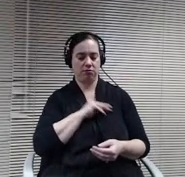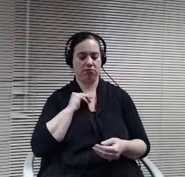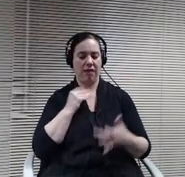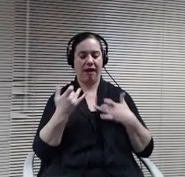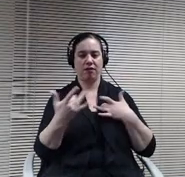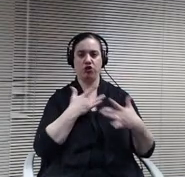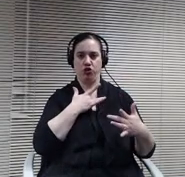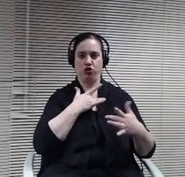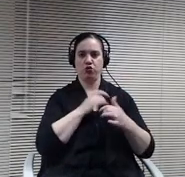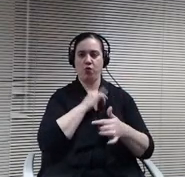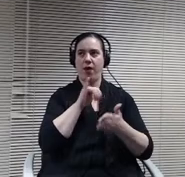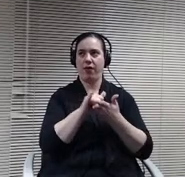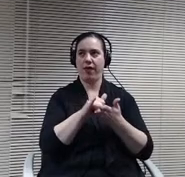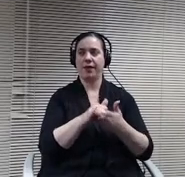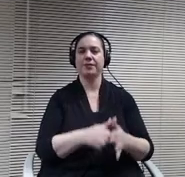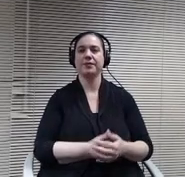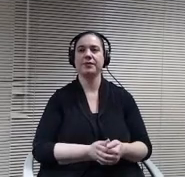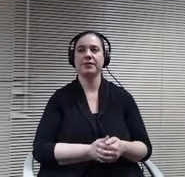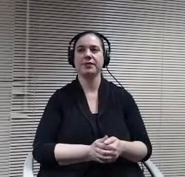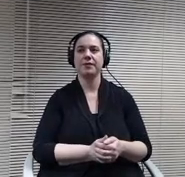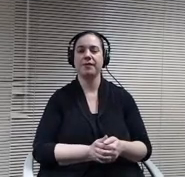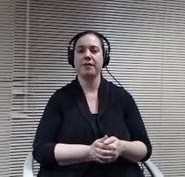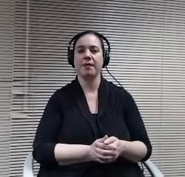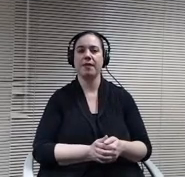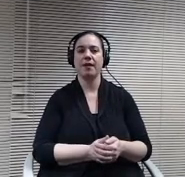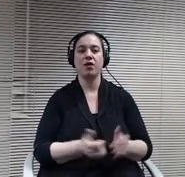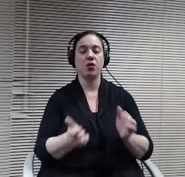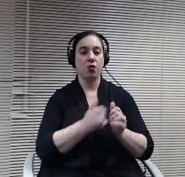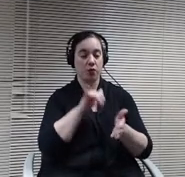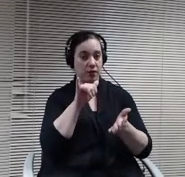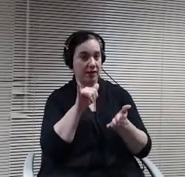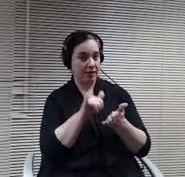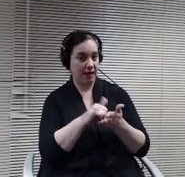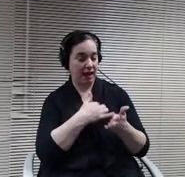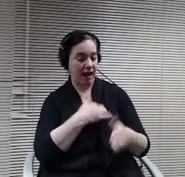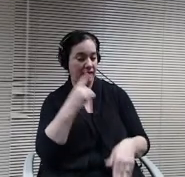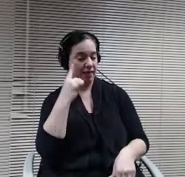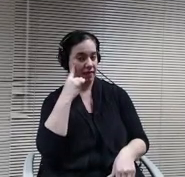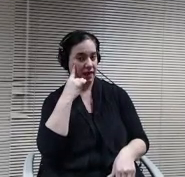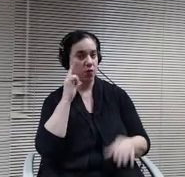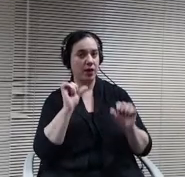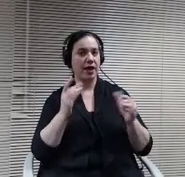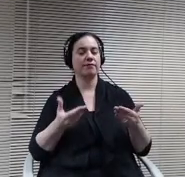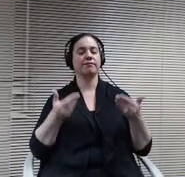With that, I think we can move forward. Can I get a motion to